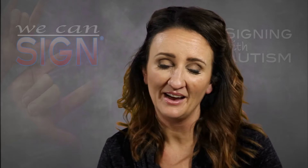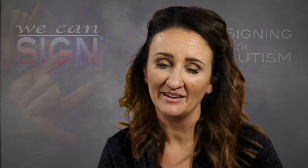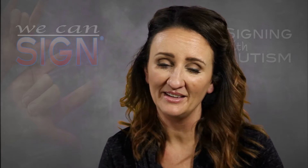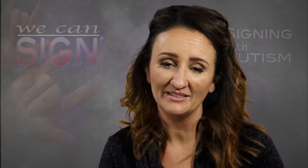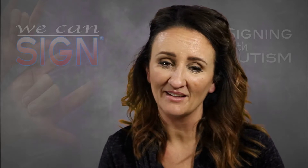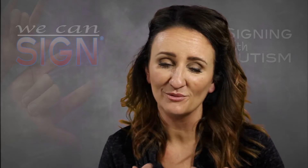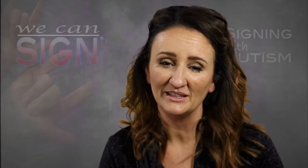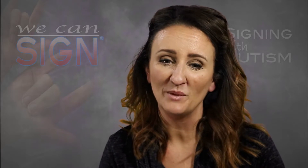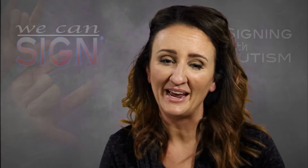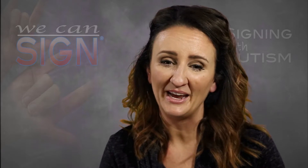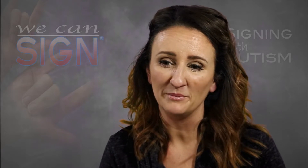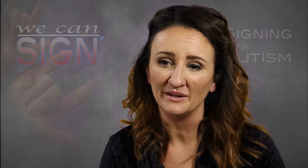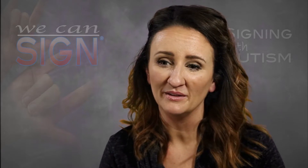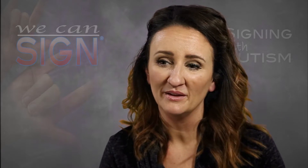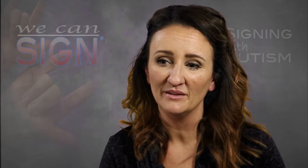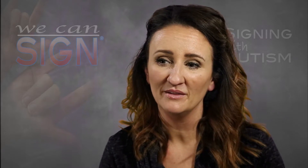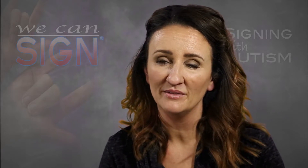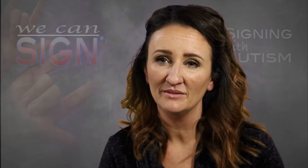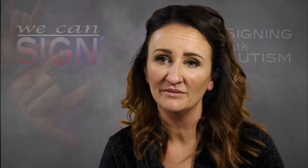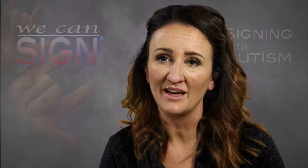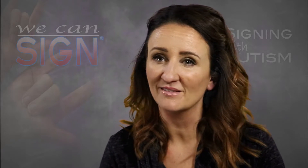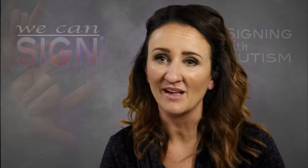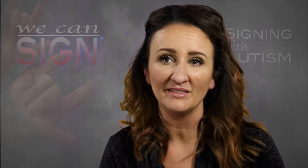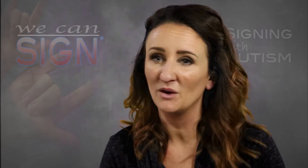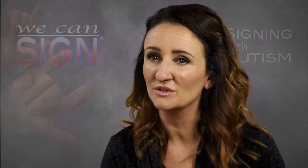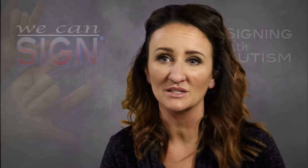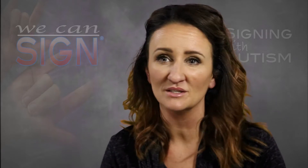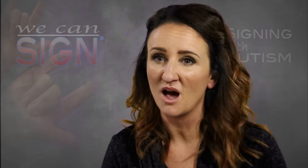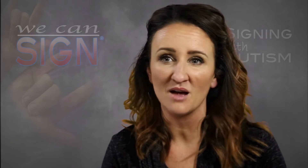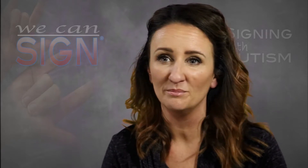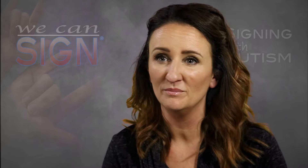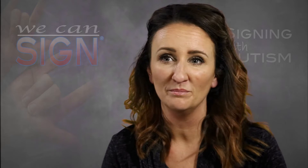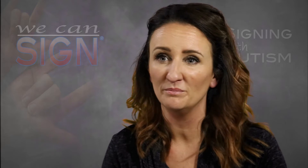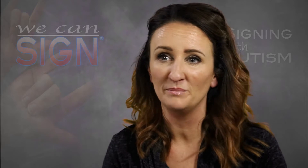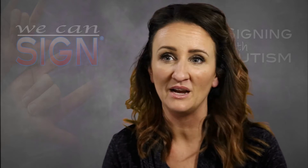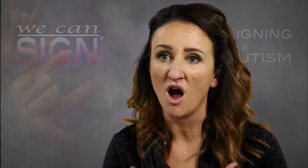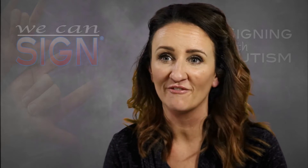I think that's really when it hit me, that sign language is not being offered